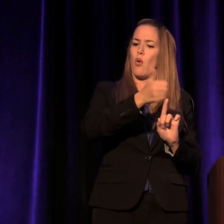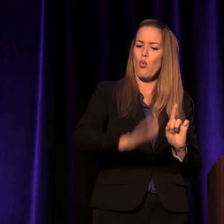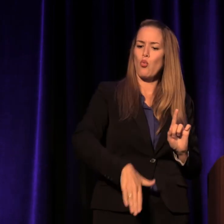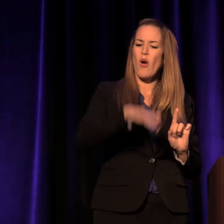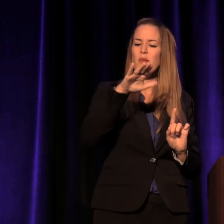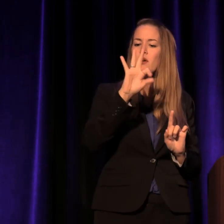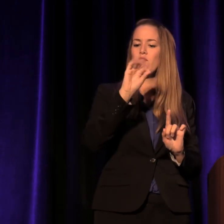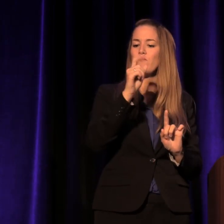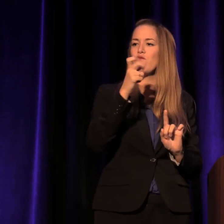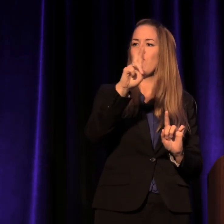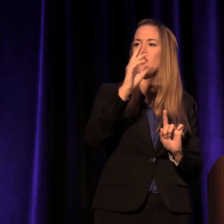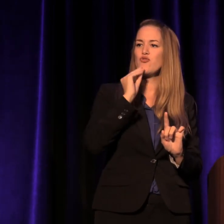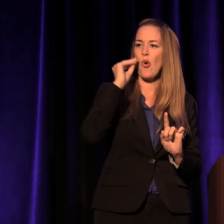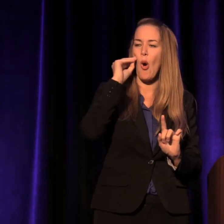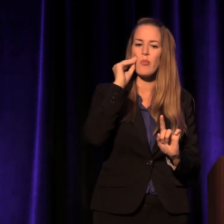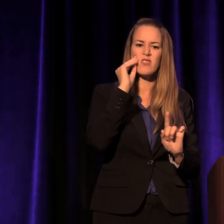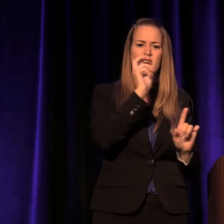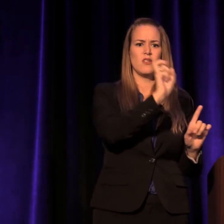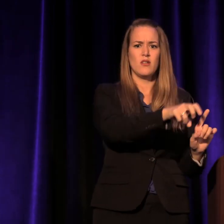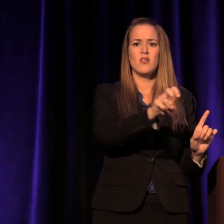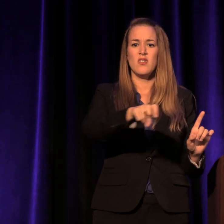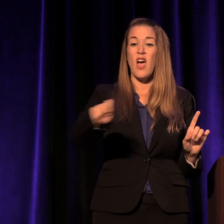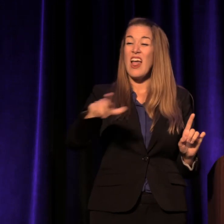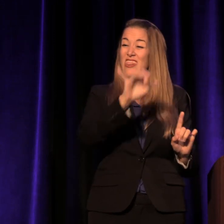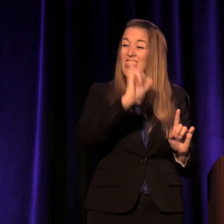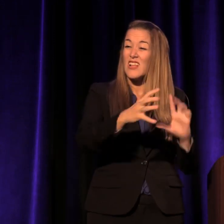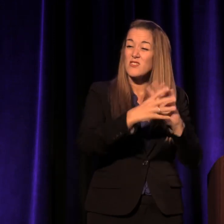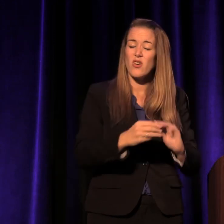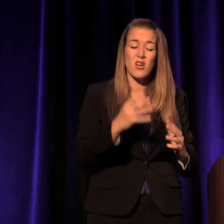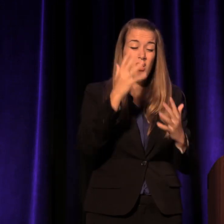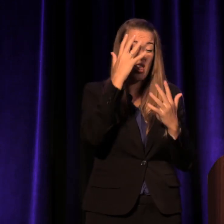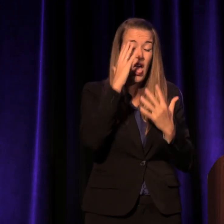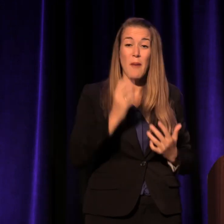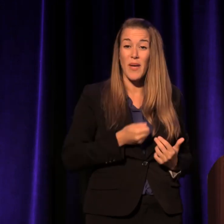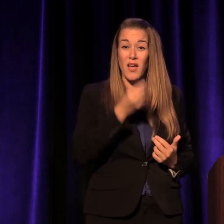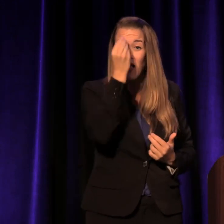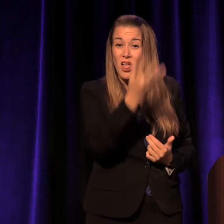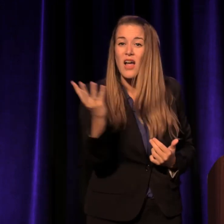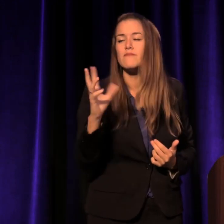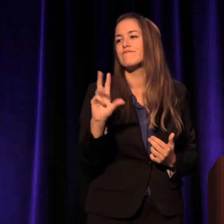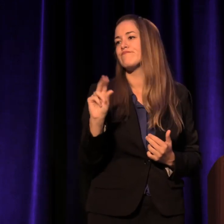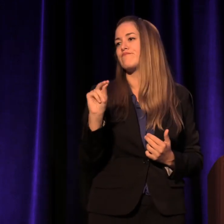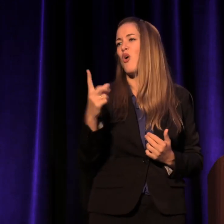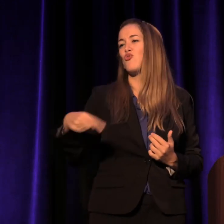Her story is so bleak, I'm not even going to tell it. You already know how bleak,